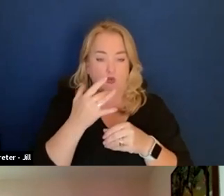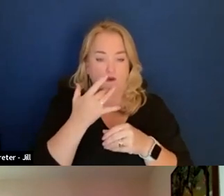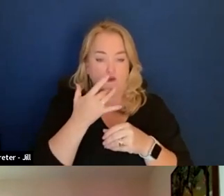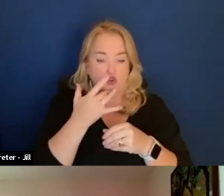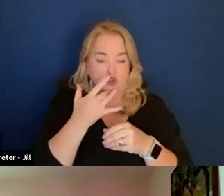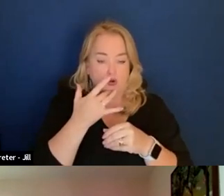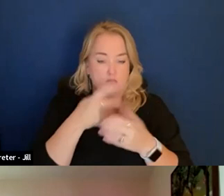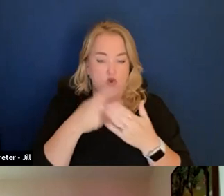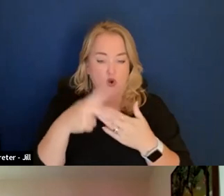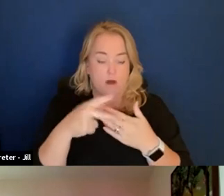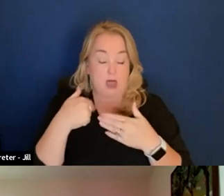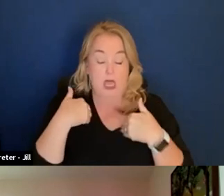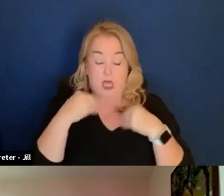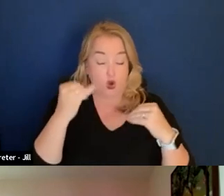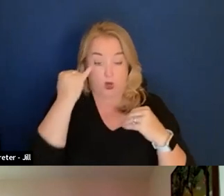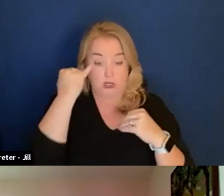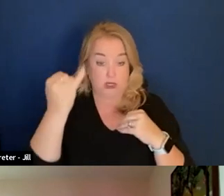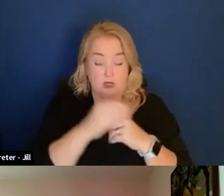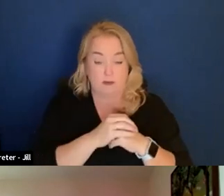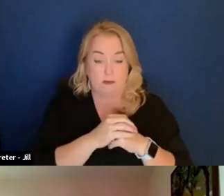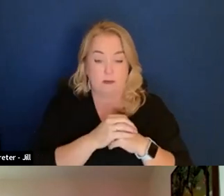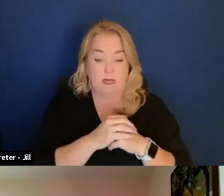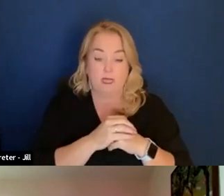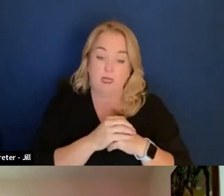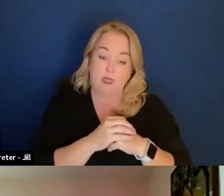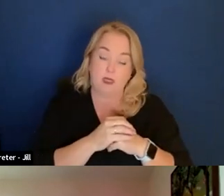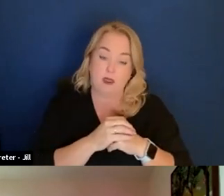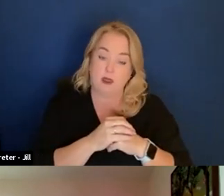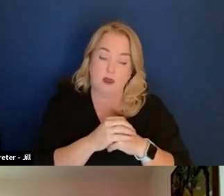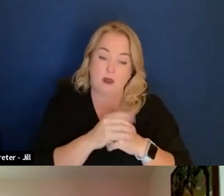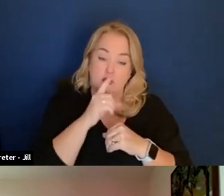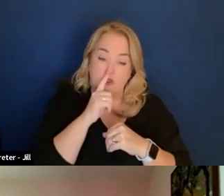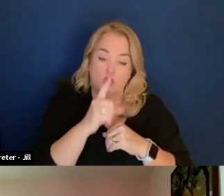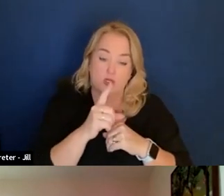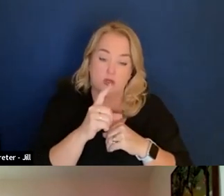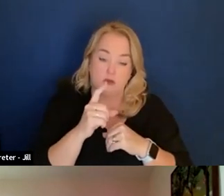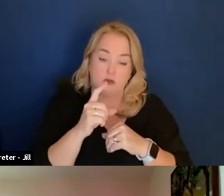And I had no idea. And there are clauses for that.